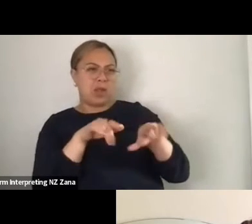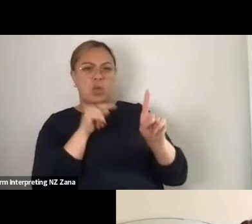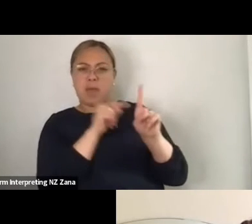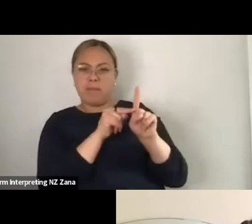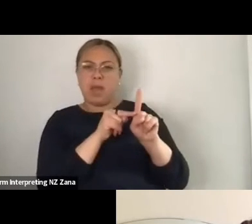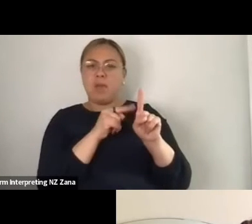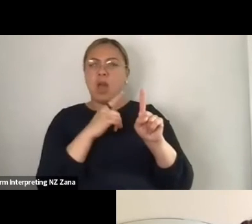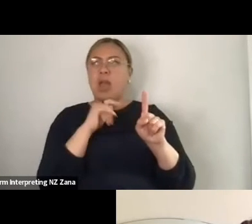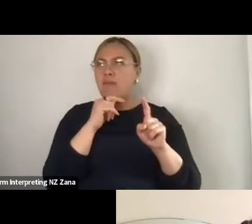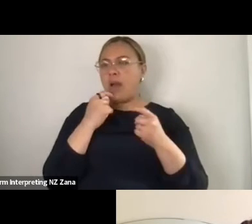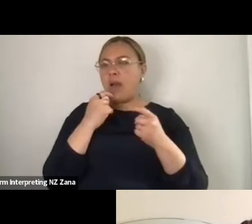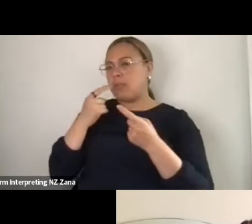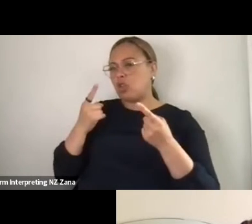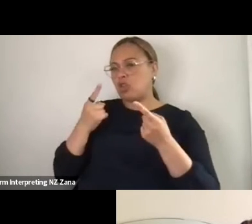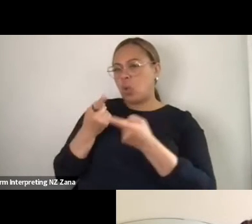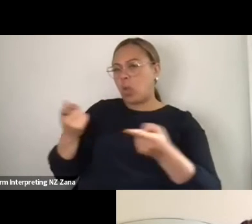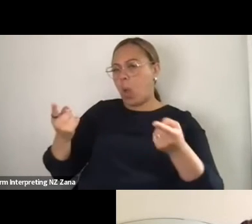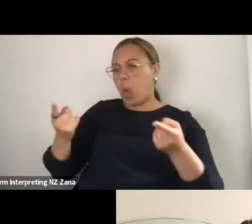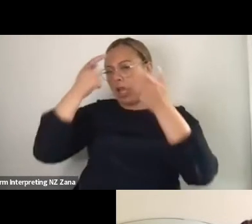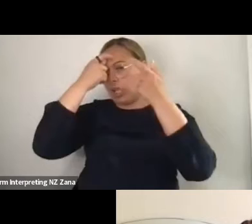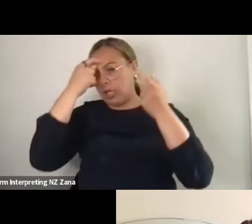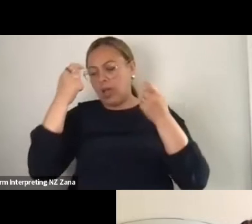And so rather than me telling you what you're gonna learn